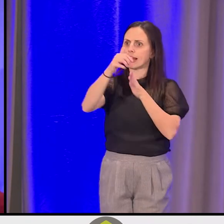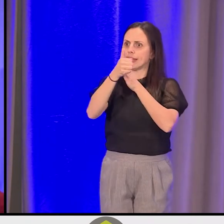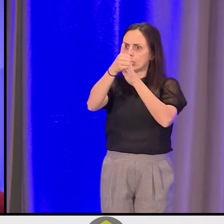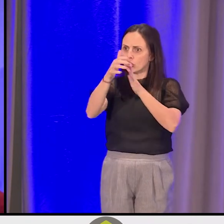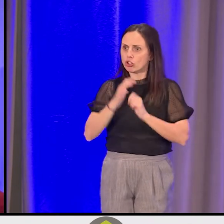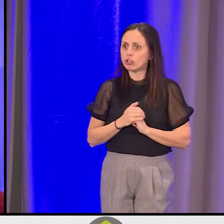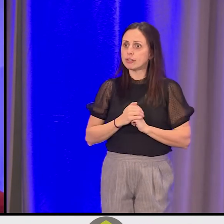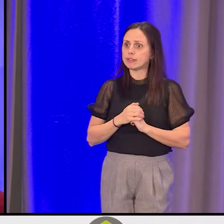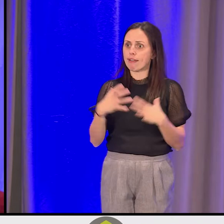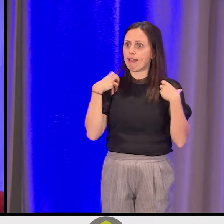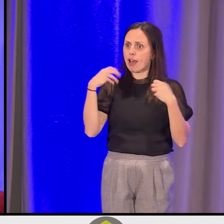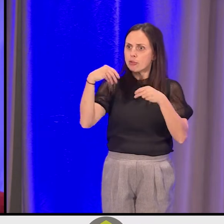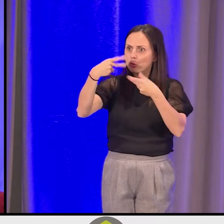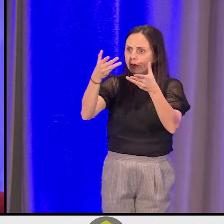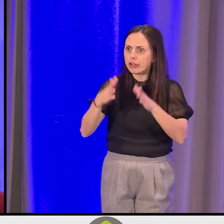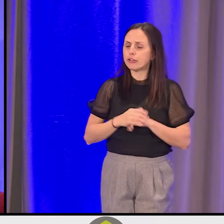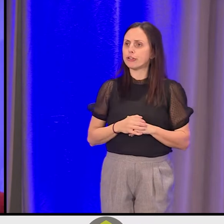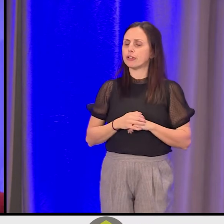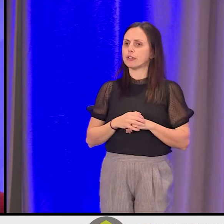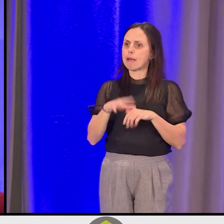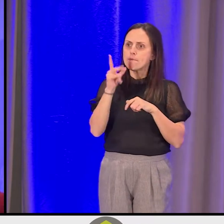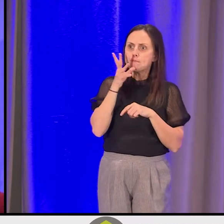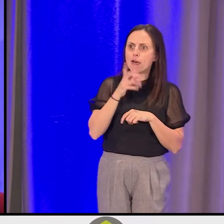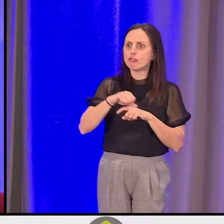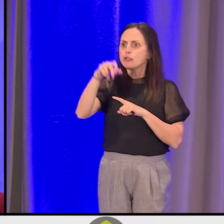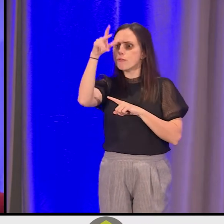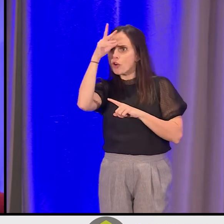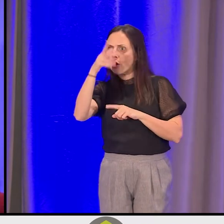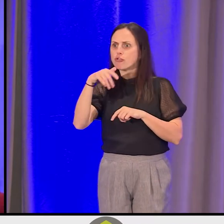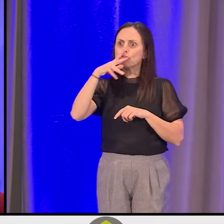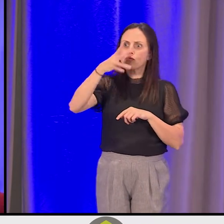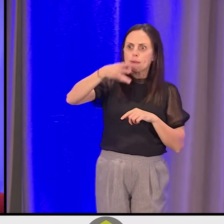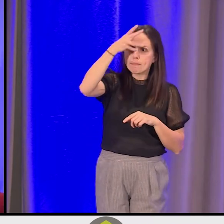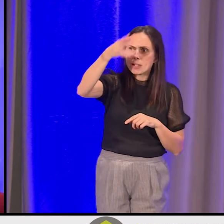as health providers, as mothers, as fathers, as grandparents, as children,